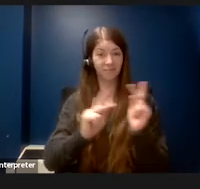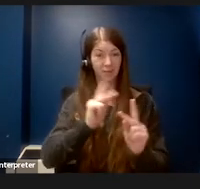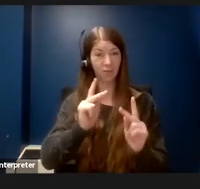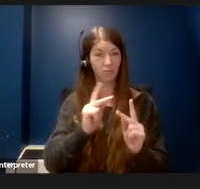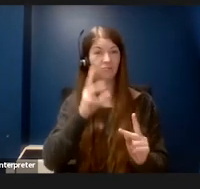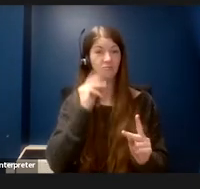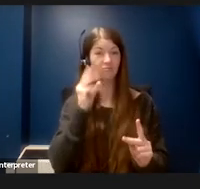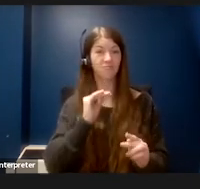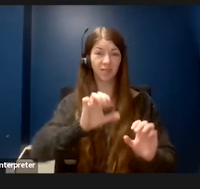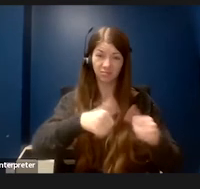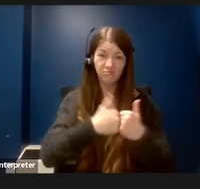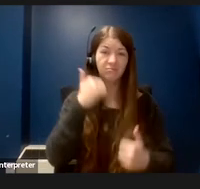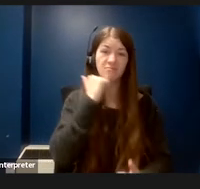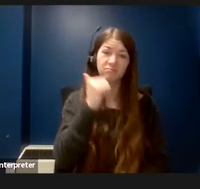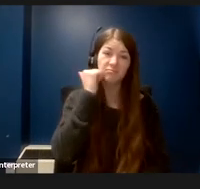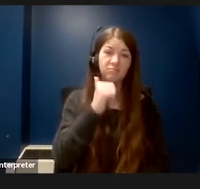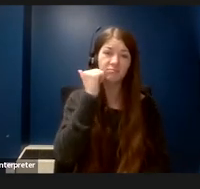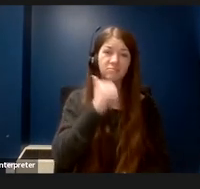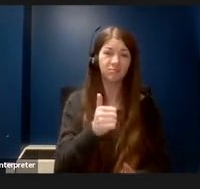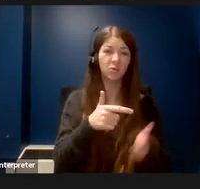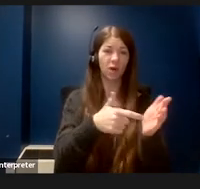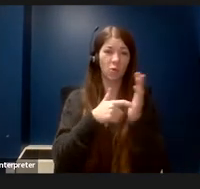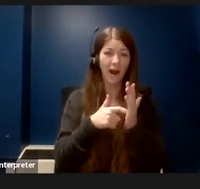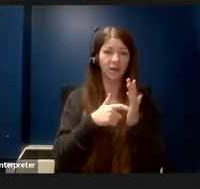that require sophisticated problem solving and creativity.